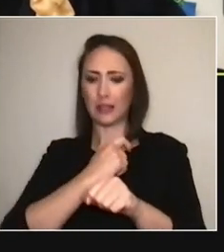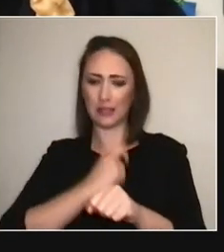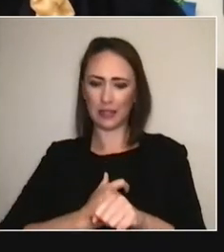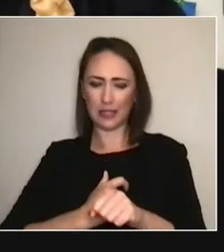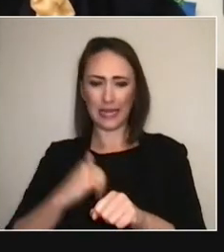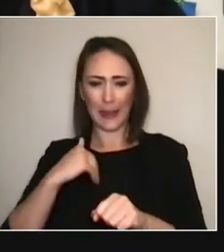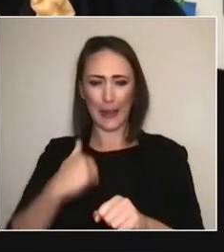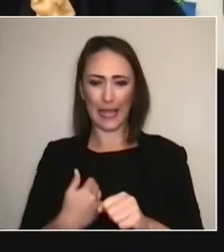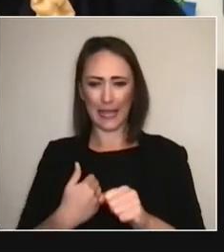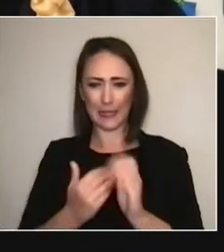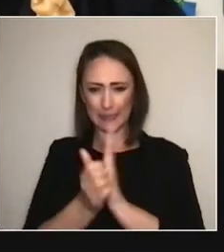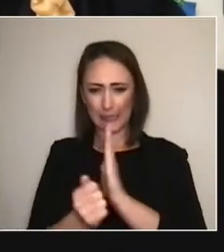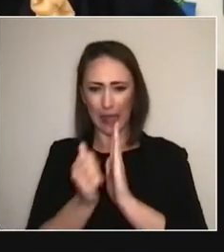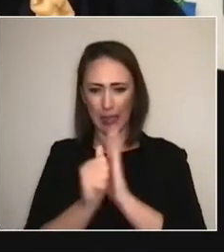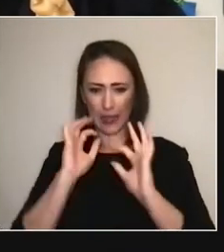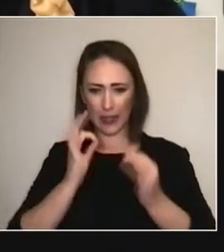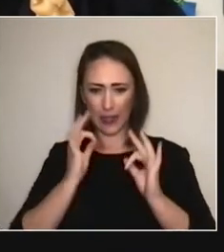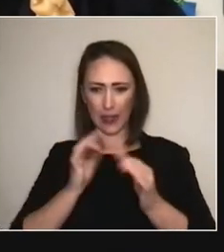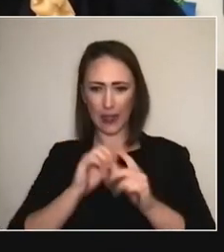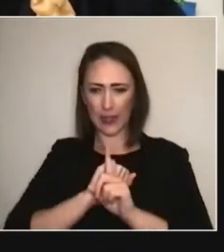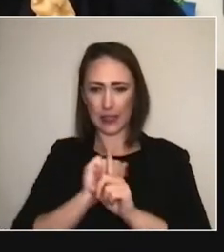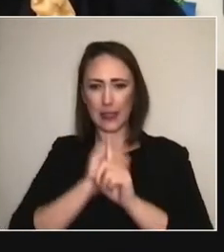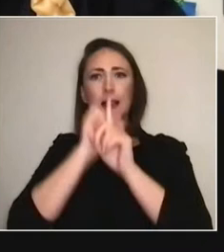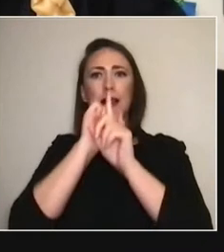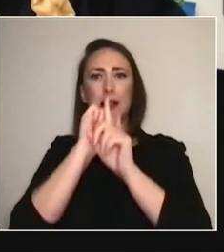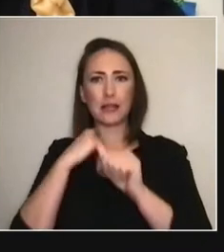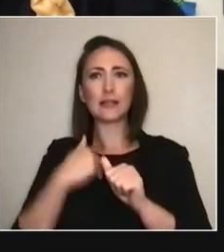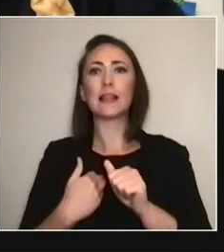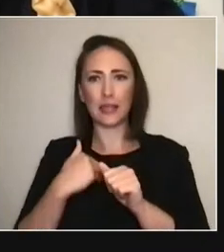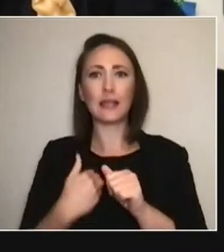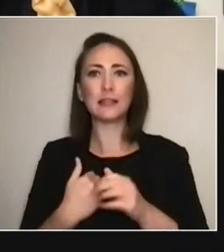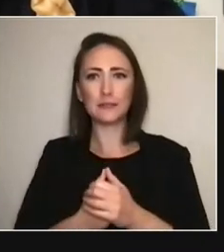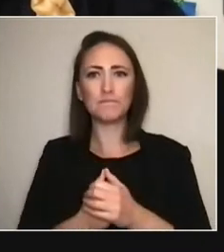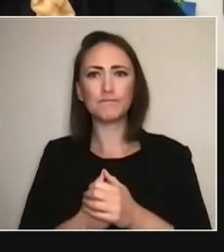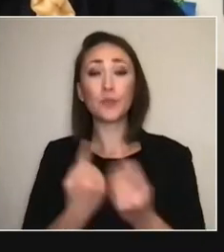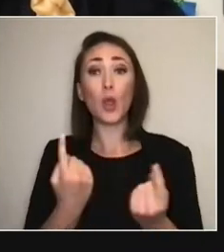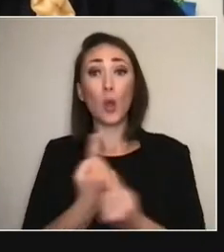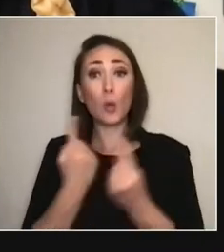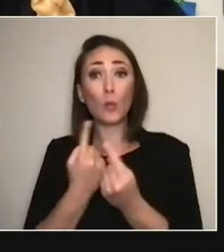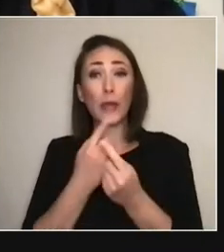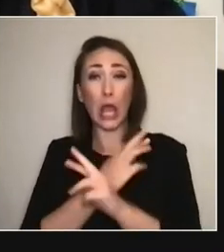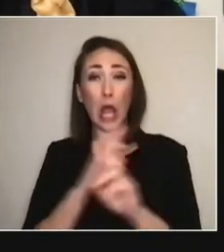We're hoping to identify and share and transmit